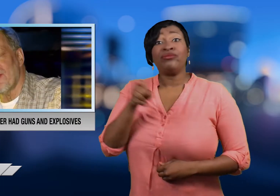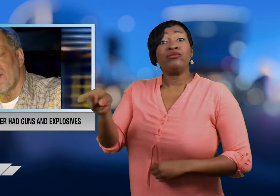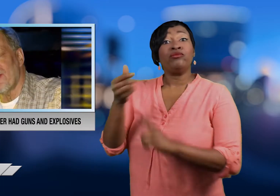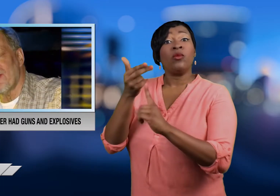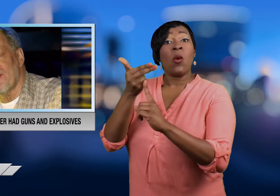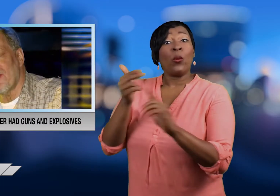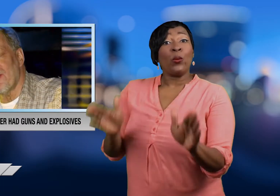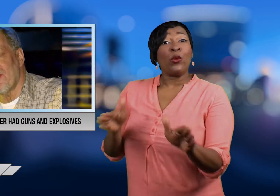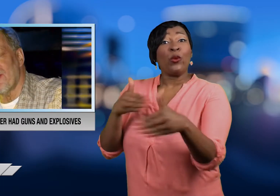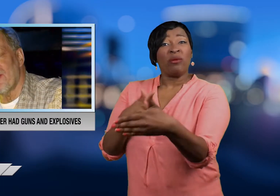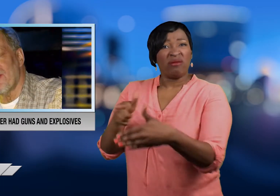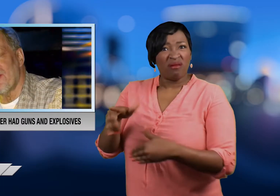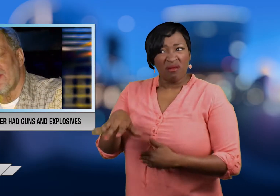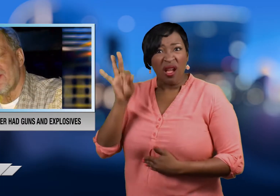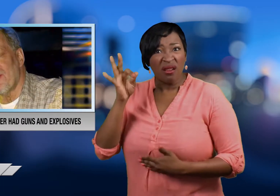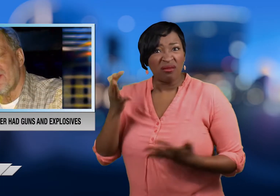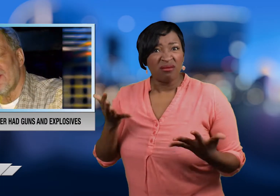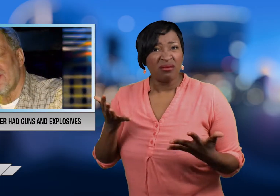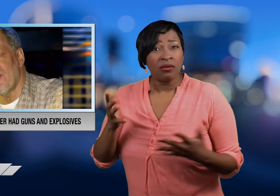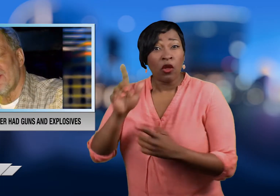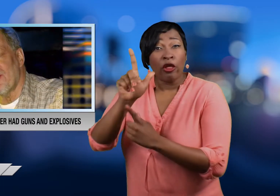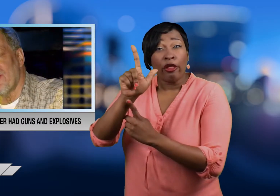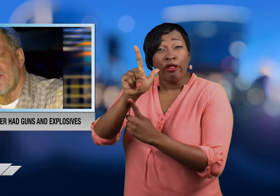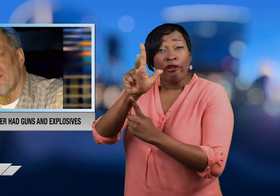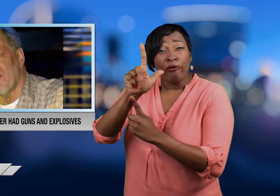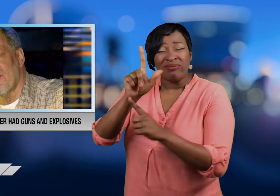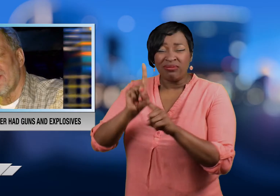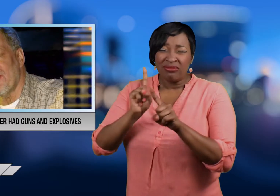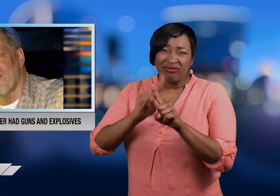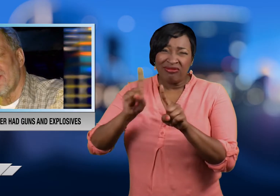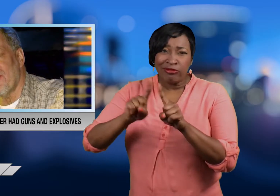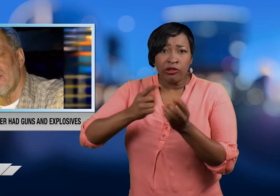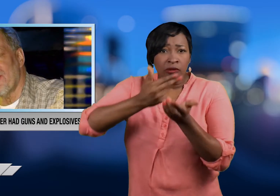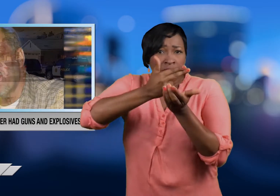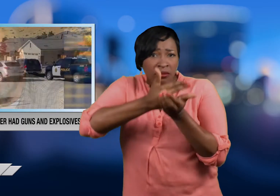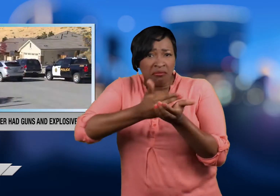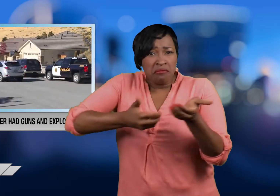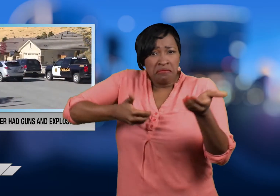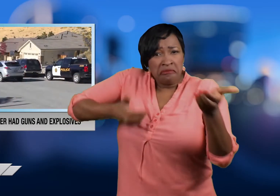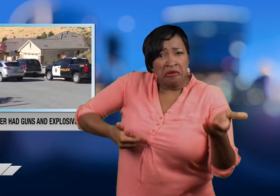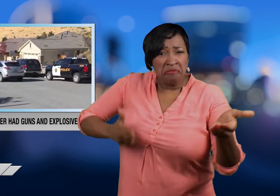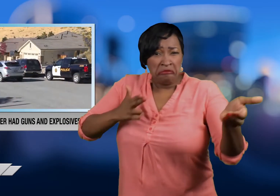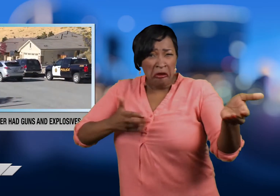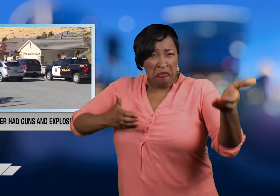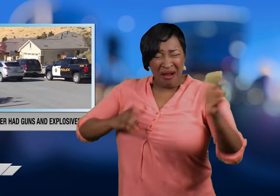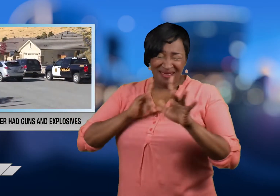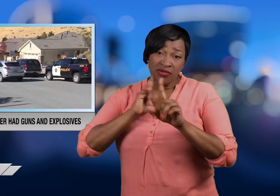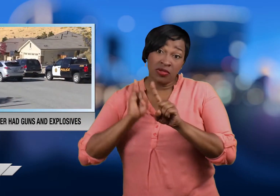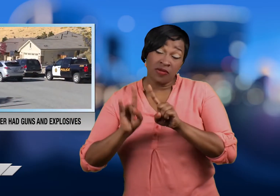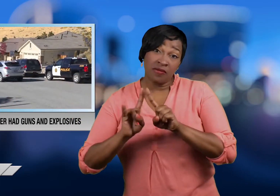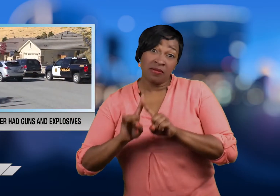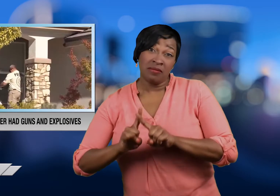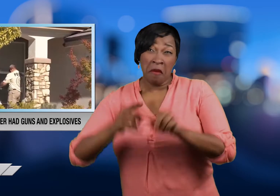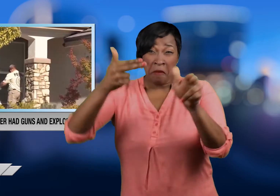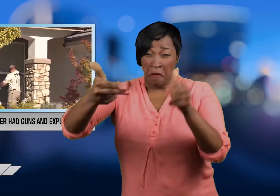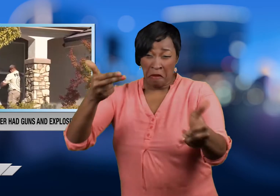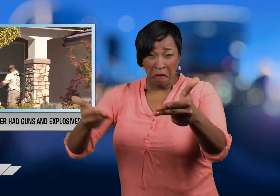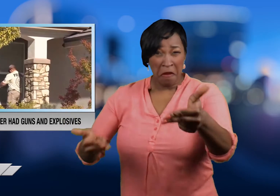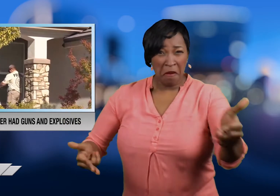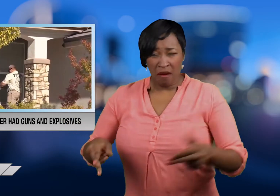In his hotel room police found 23 weapons including a handgun, multiple rifles and